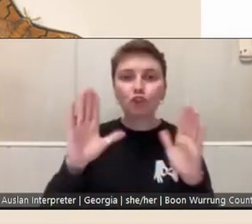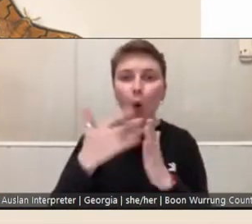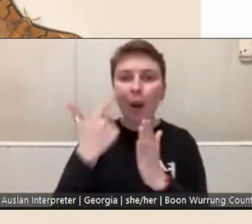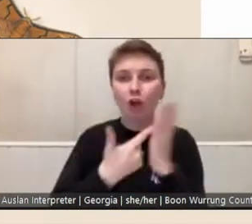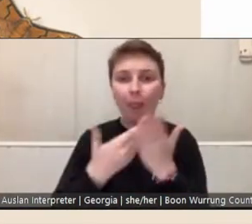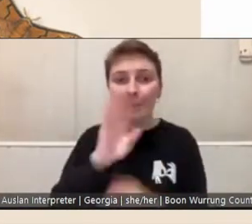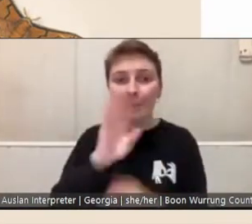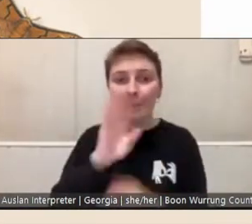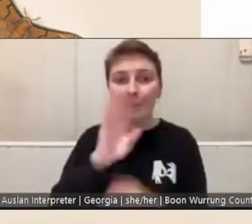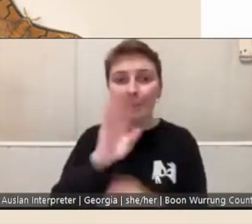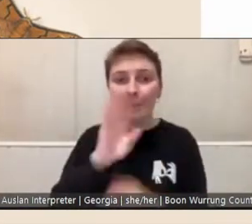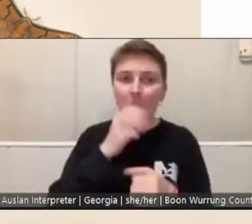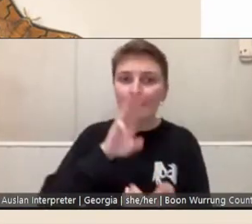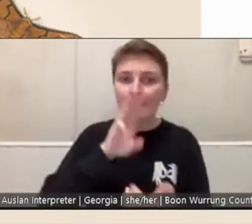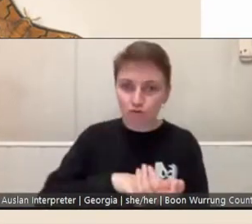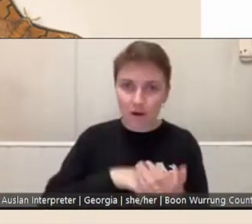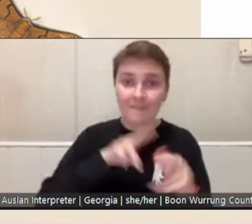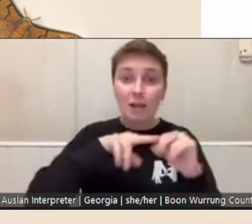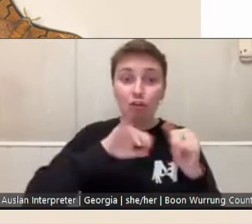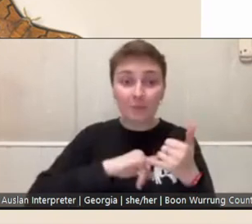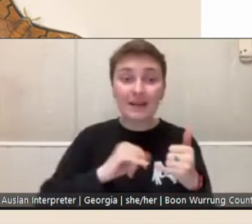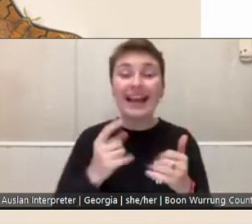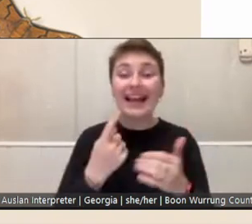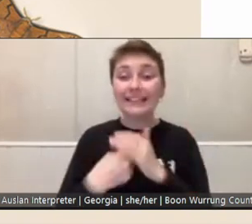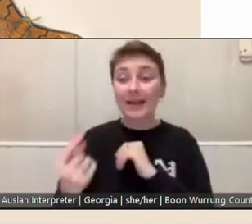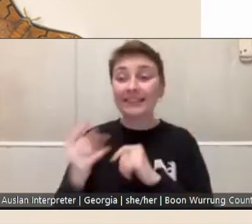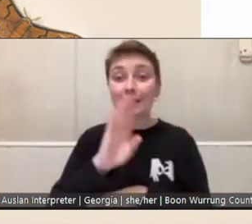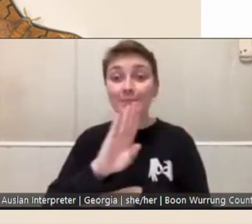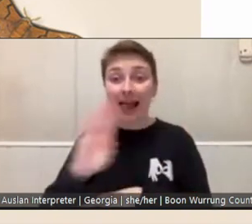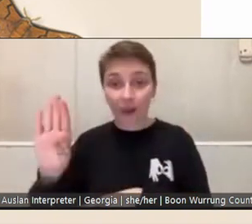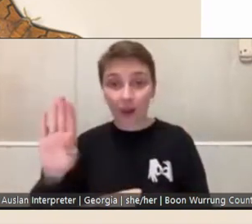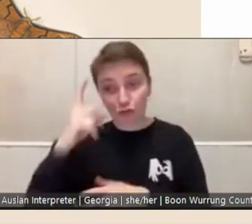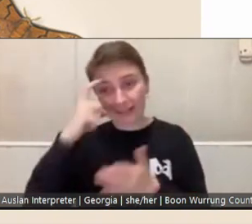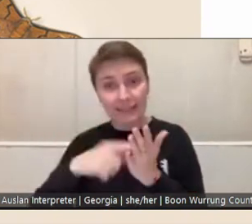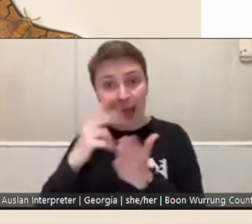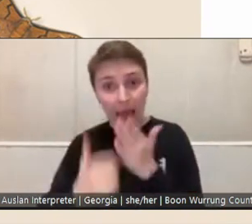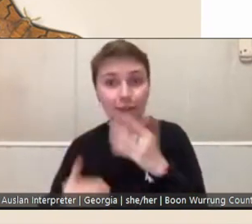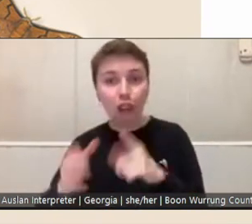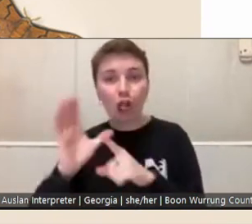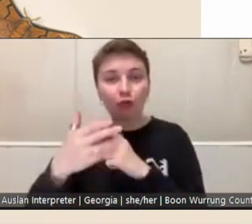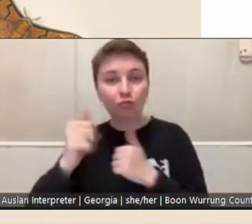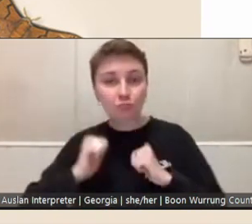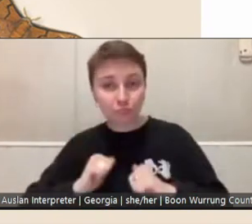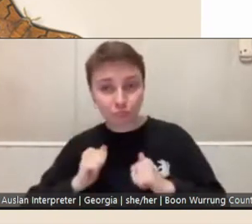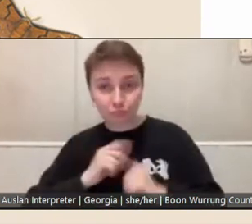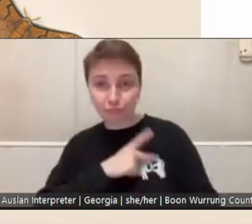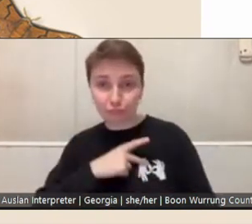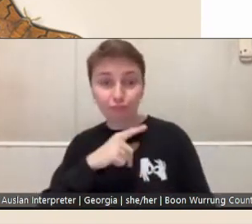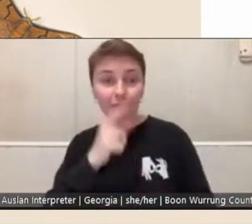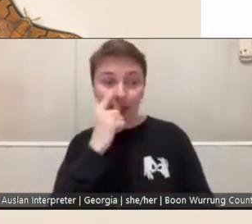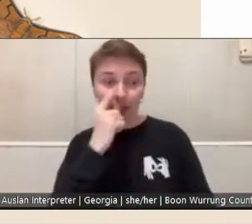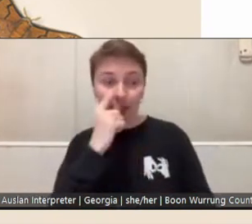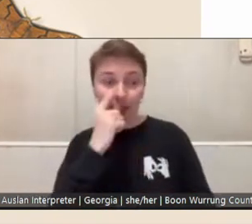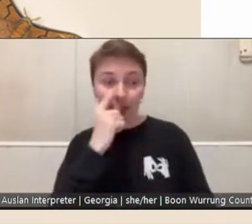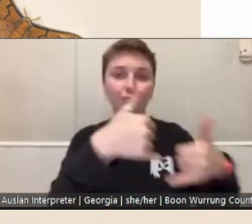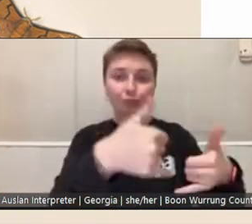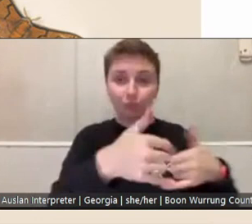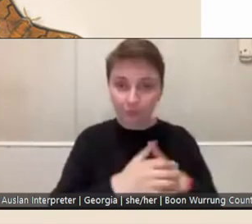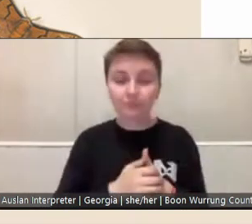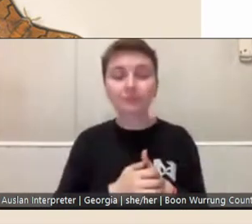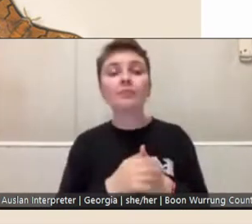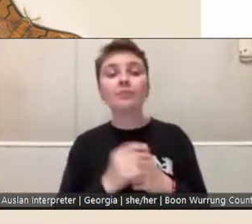an independent panel of recognised arts and cultural professionals then award the Fellowship. In selecting the Fellow, consideration is given to the artist's past work,